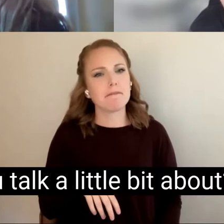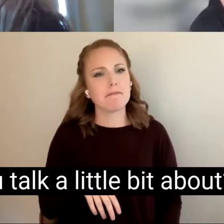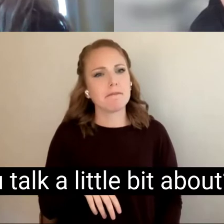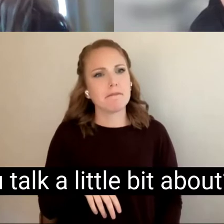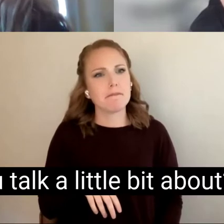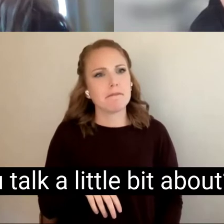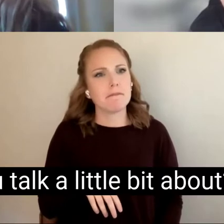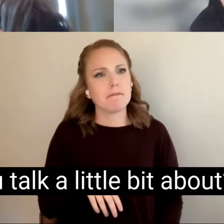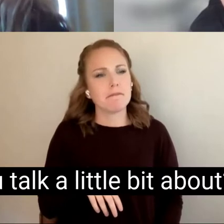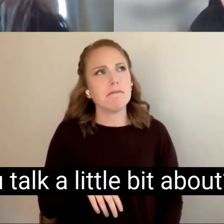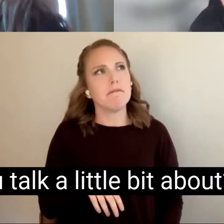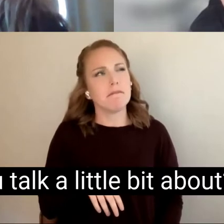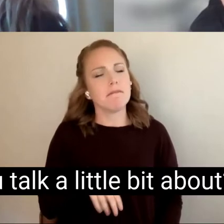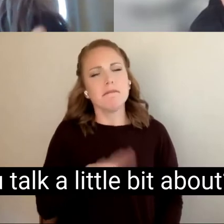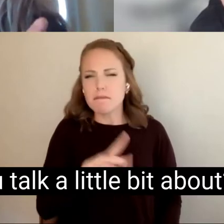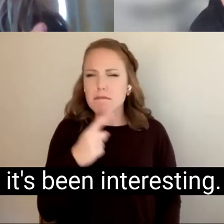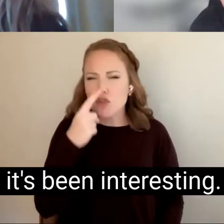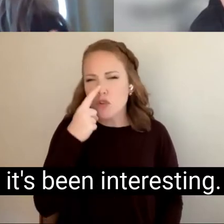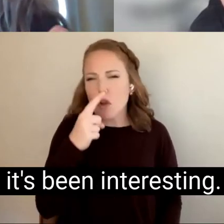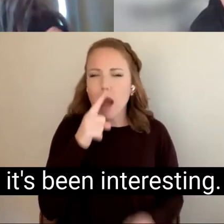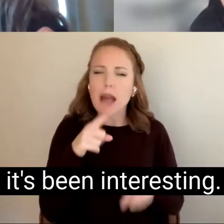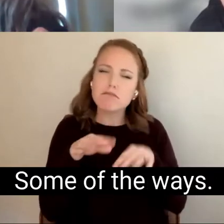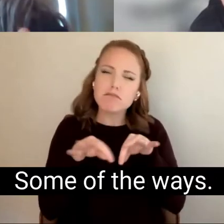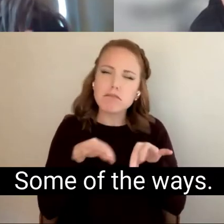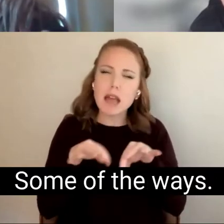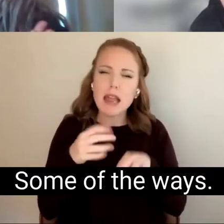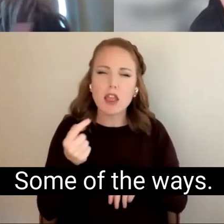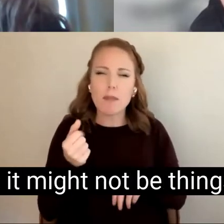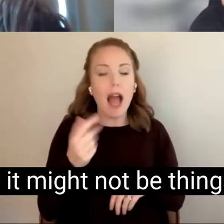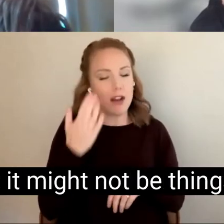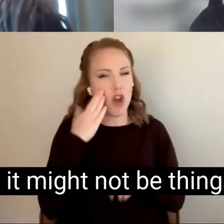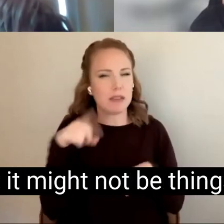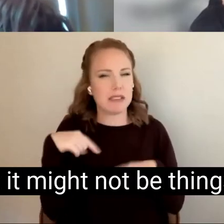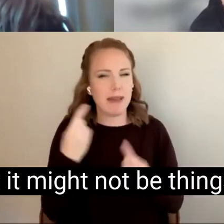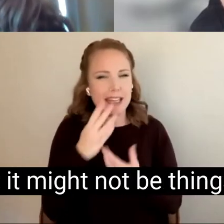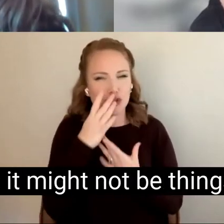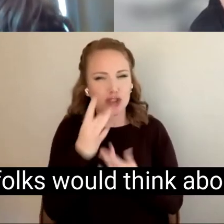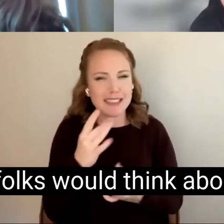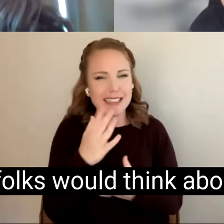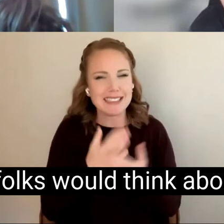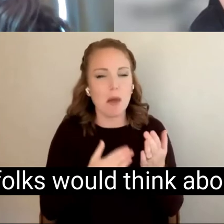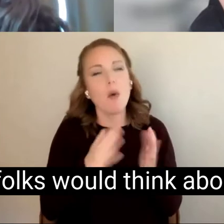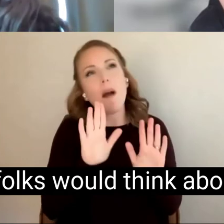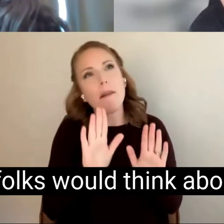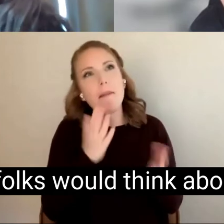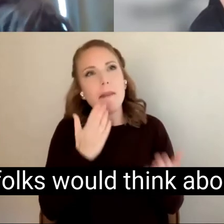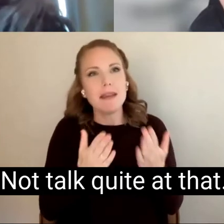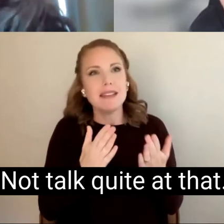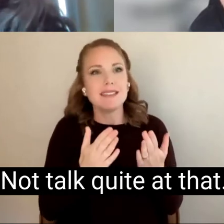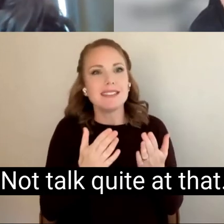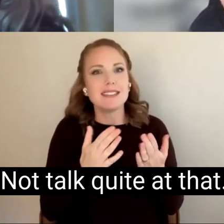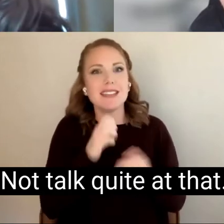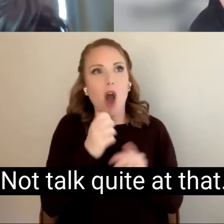Can you talk a little bit about? I know it's been interesting. Some of the ways. It it might not be things. Most folks would think about you. Not talk quite at that.